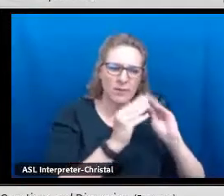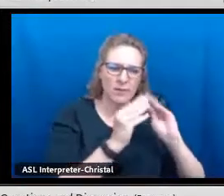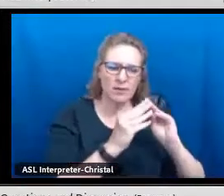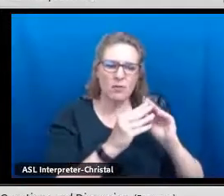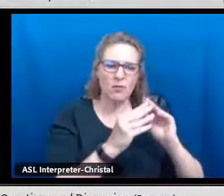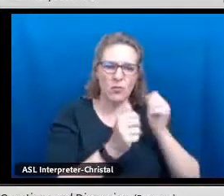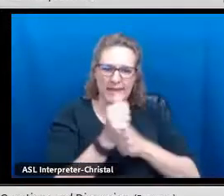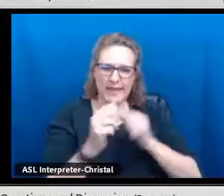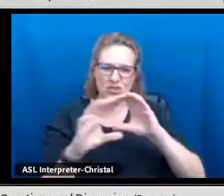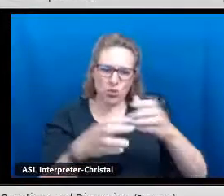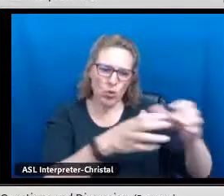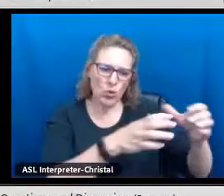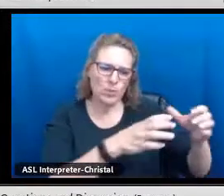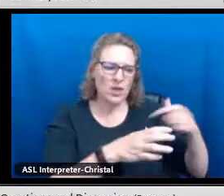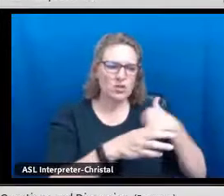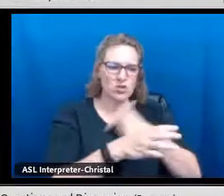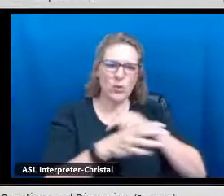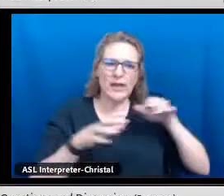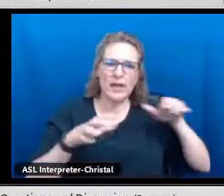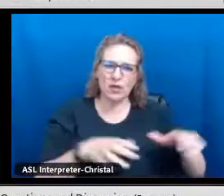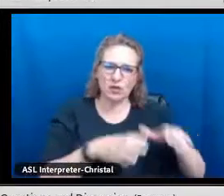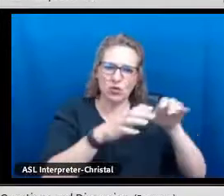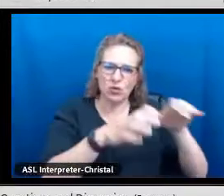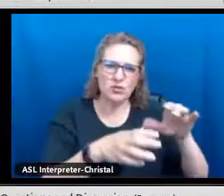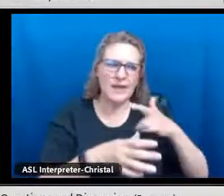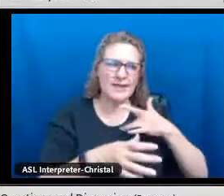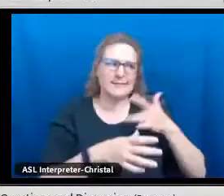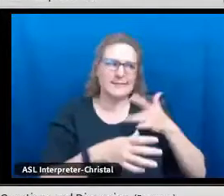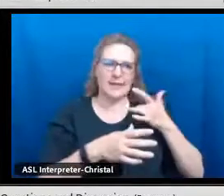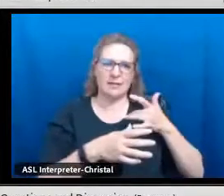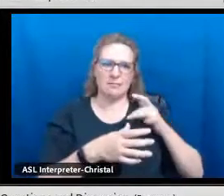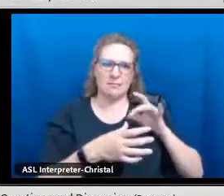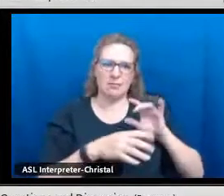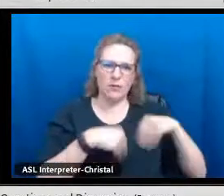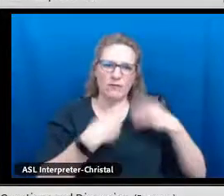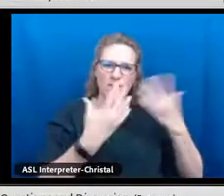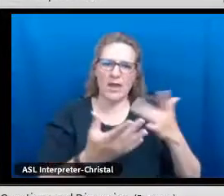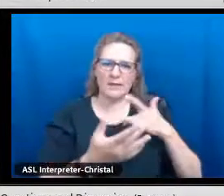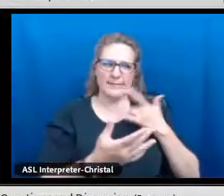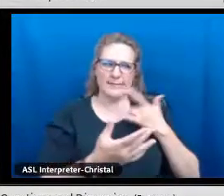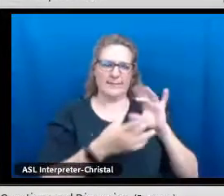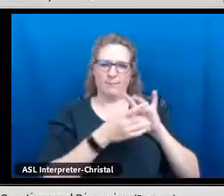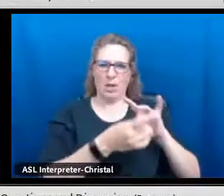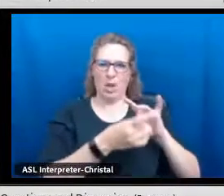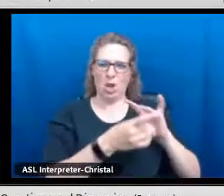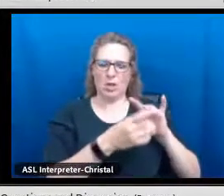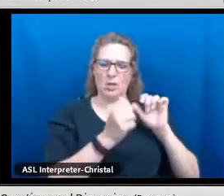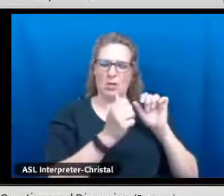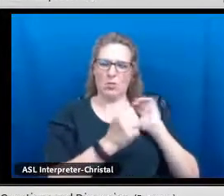building in each of these different sectors so that we nurture and promote a sense of